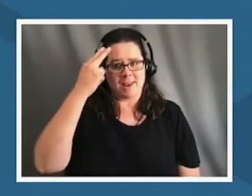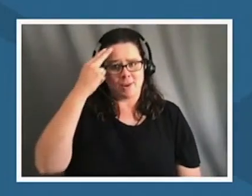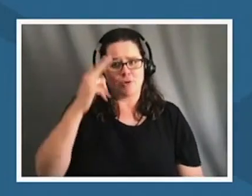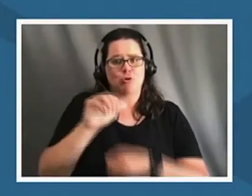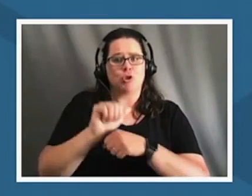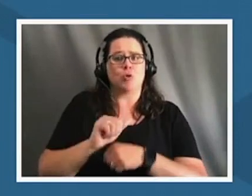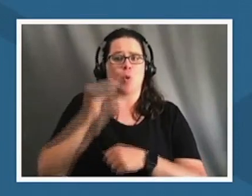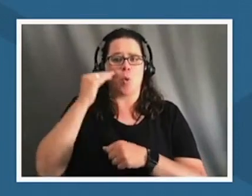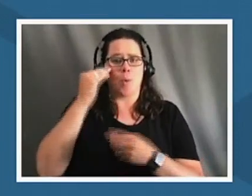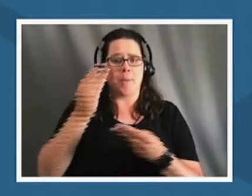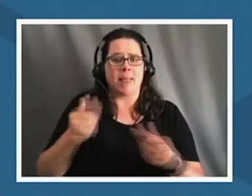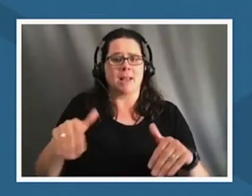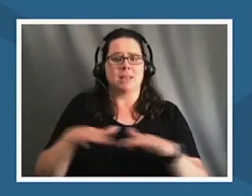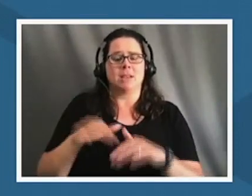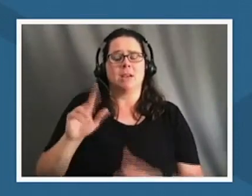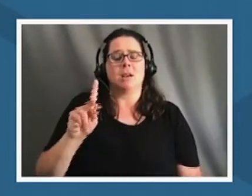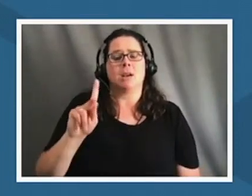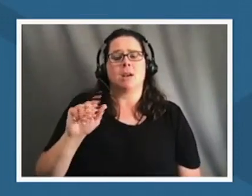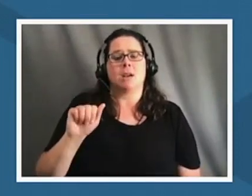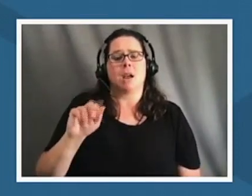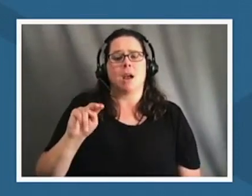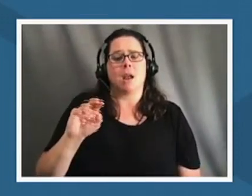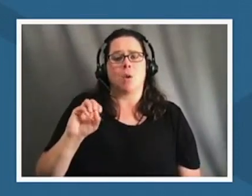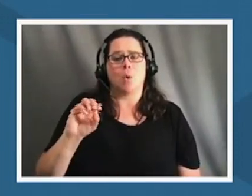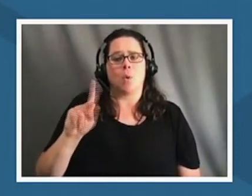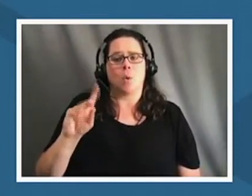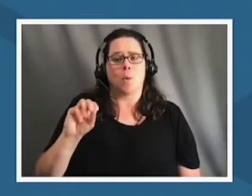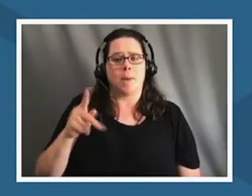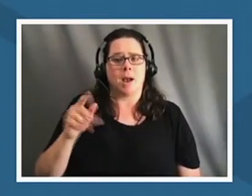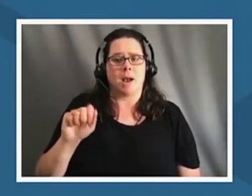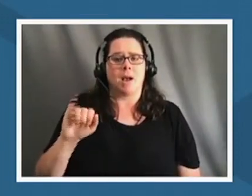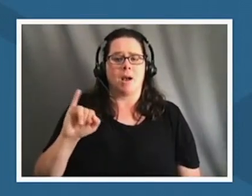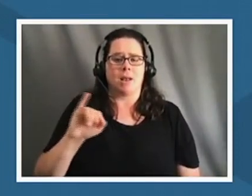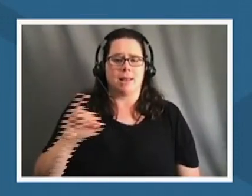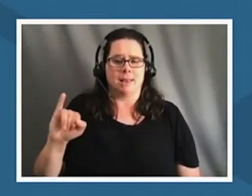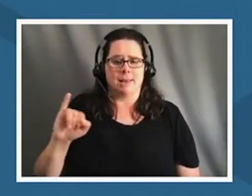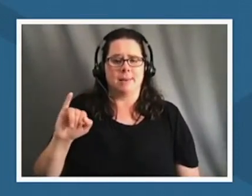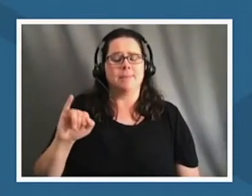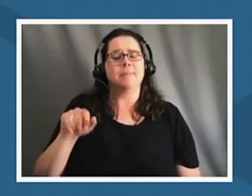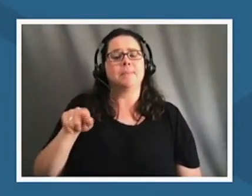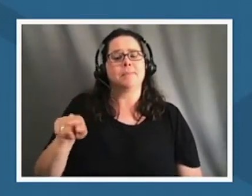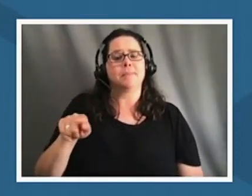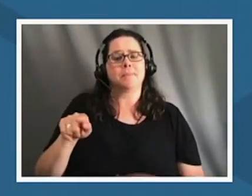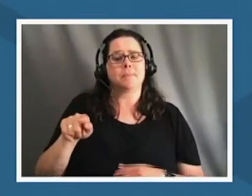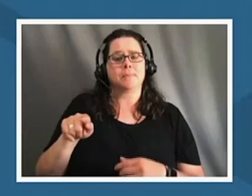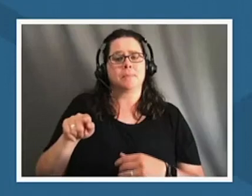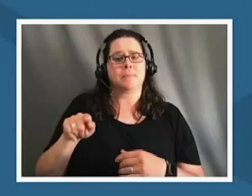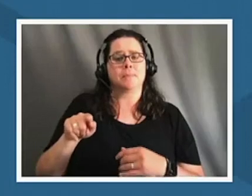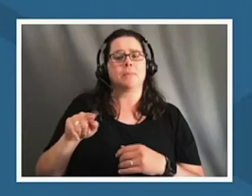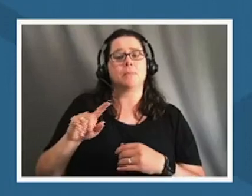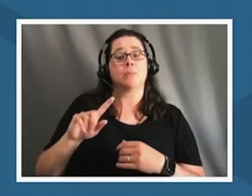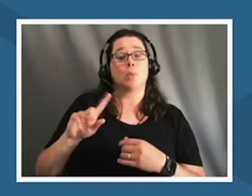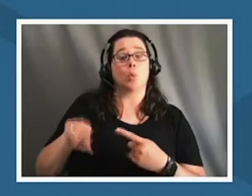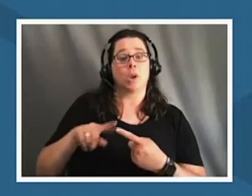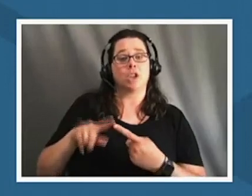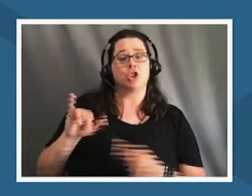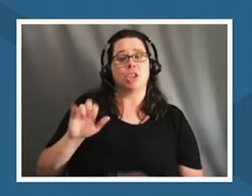kanaka maoli and kanaka uivi who